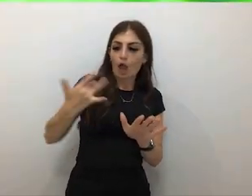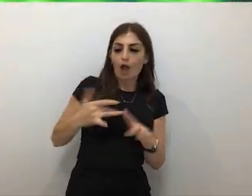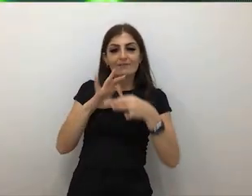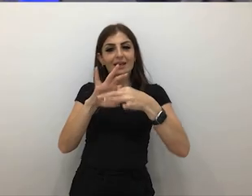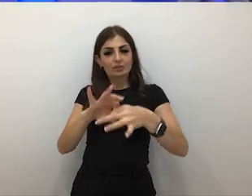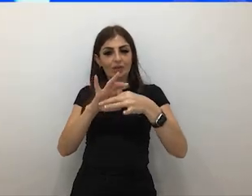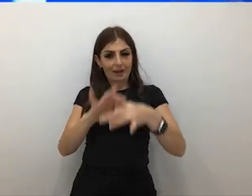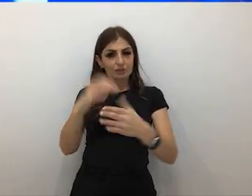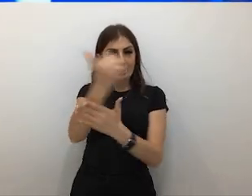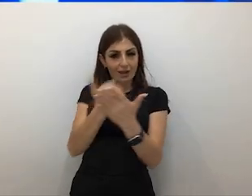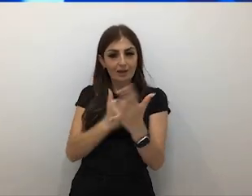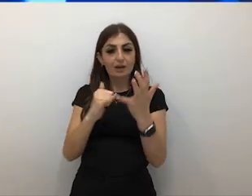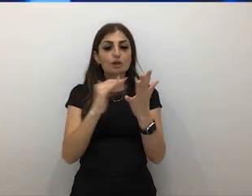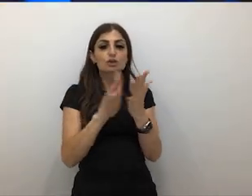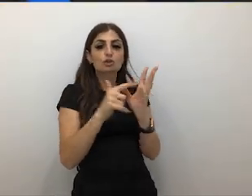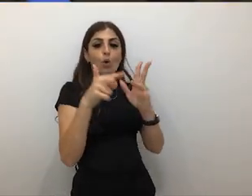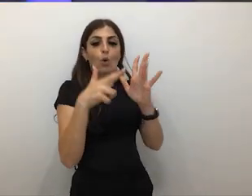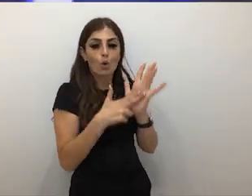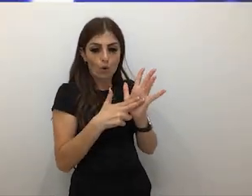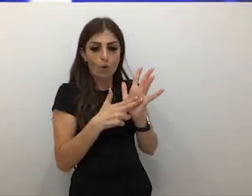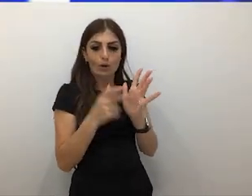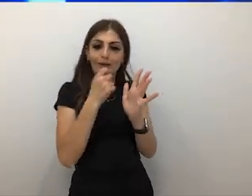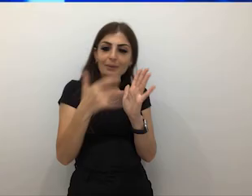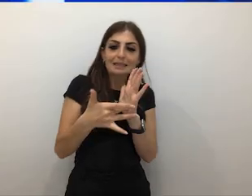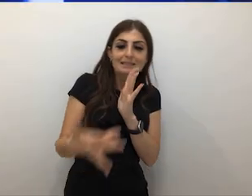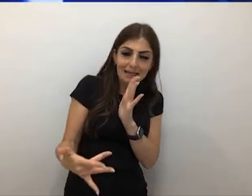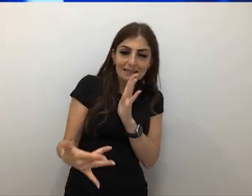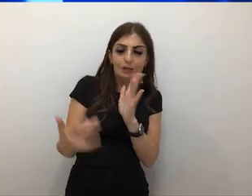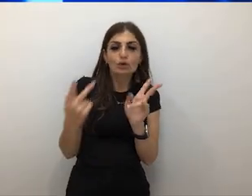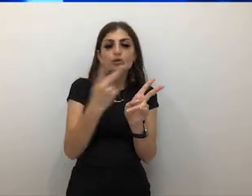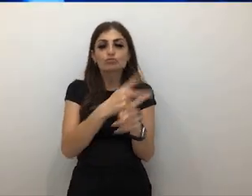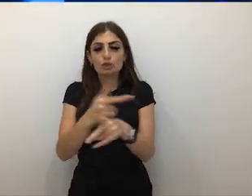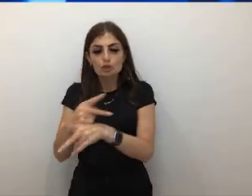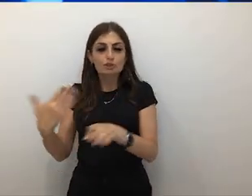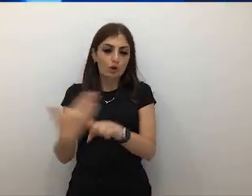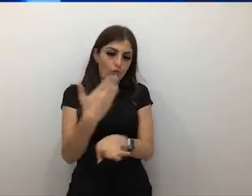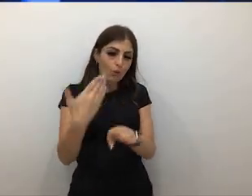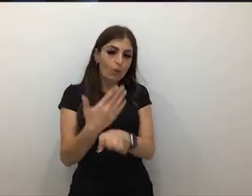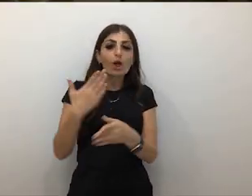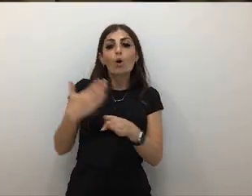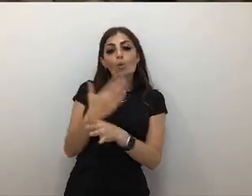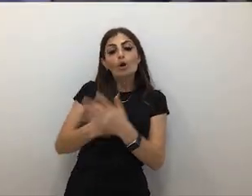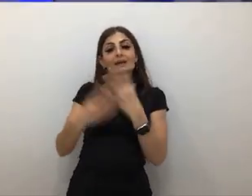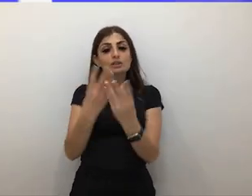Shaun Goudy is more of a kind of technical producer role. He's working in solving problems of interfacing